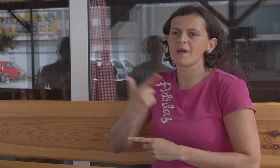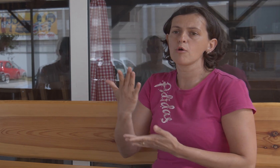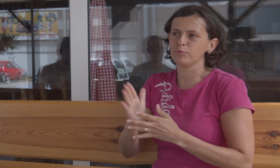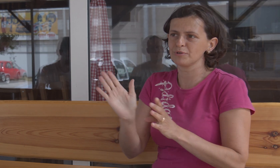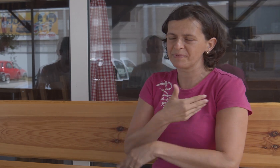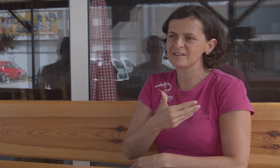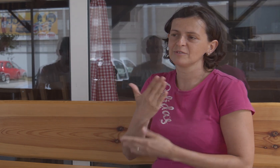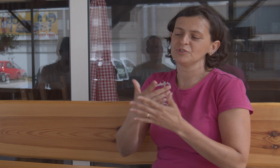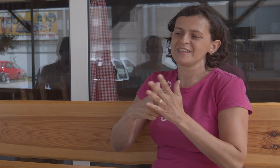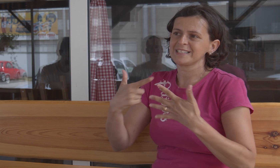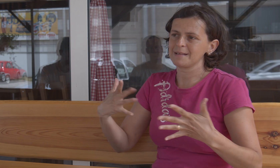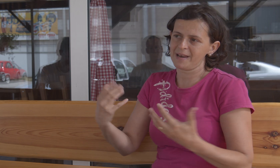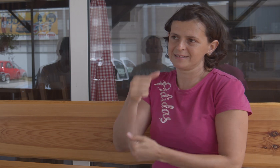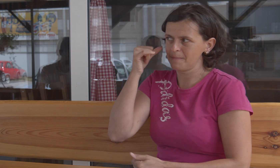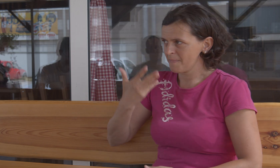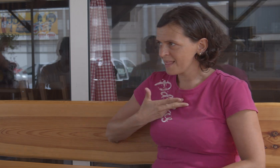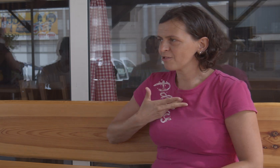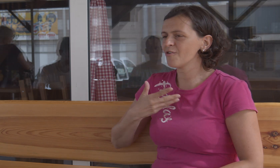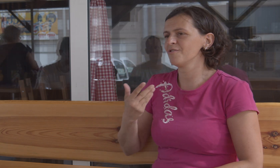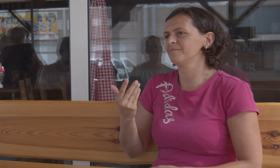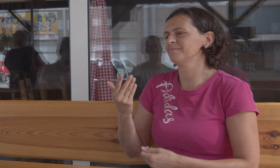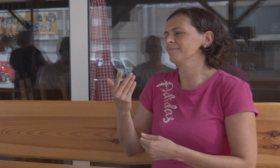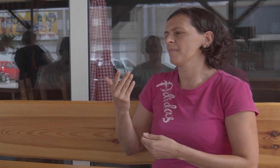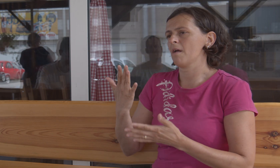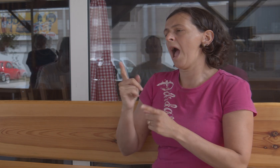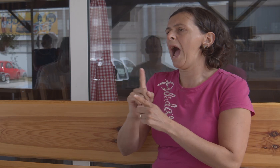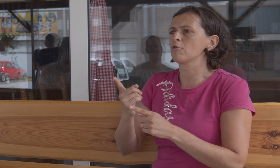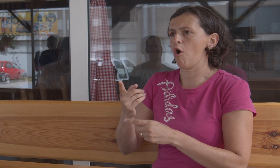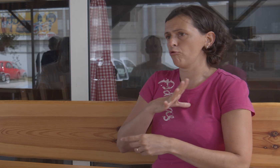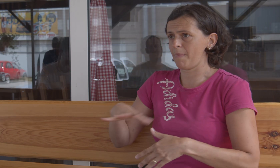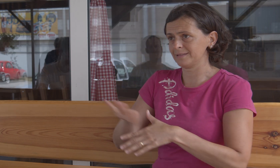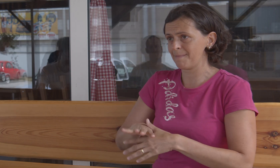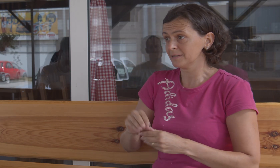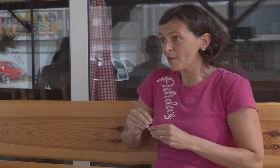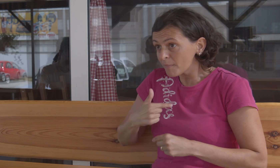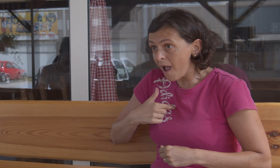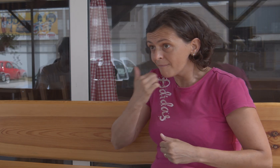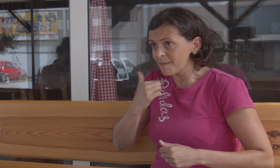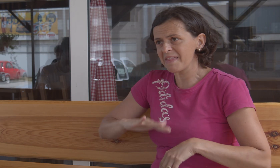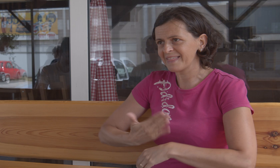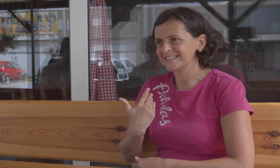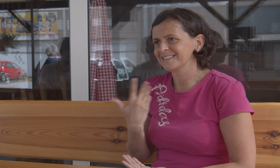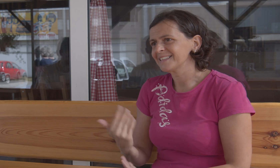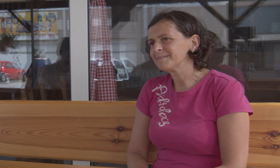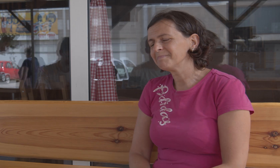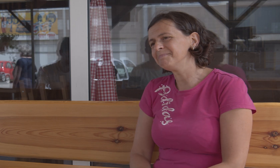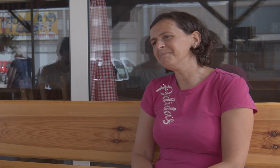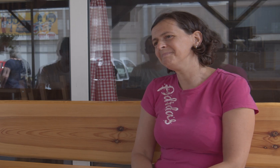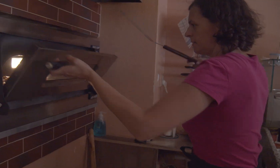They have been two years, and in 2017, I became the owner. I feel like an ordinary employee; I don't feel like I'm the owner.